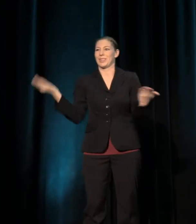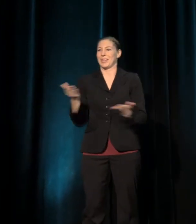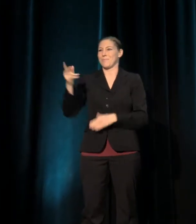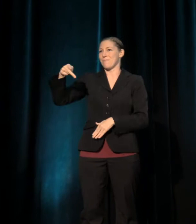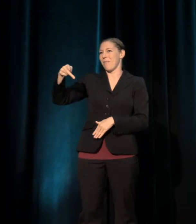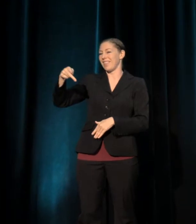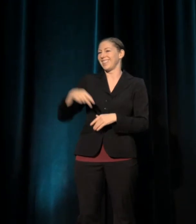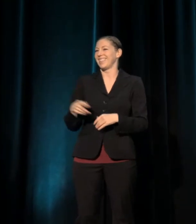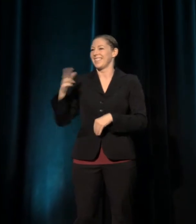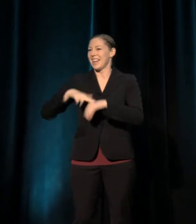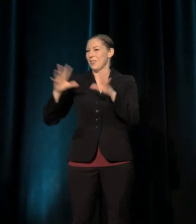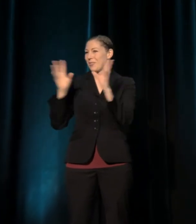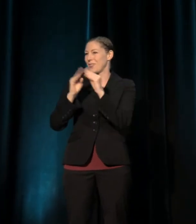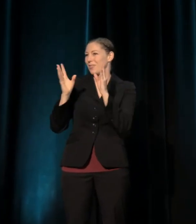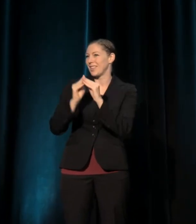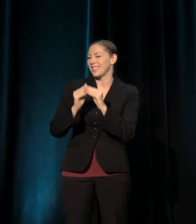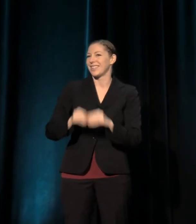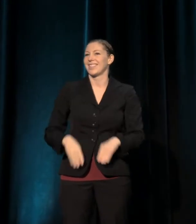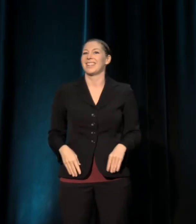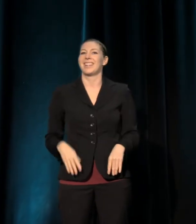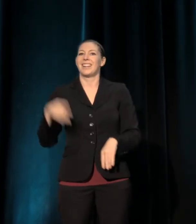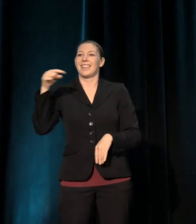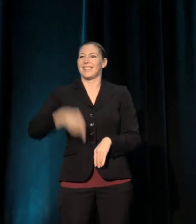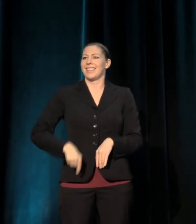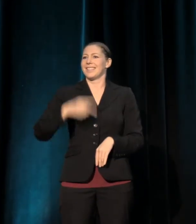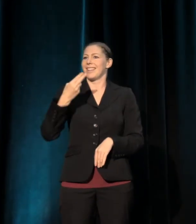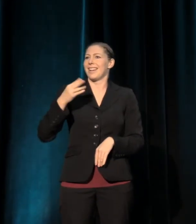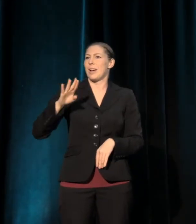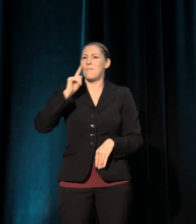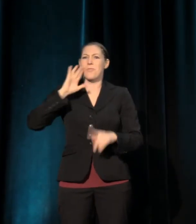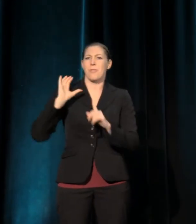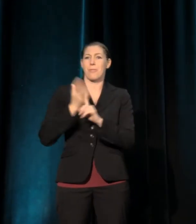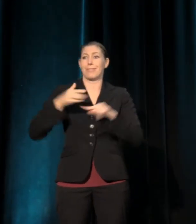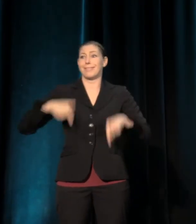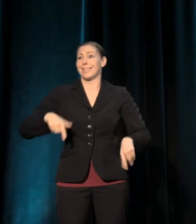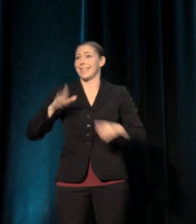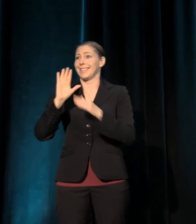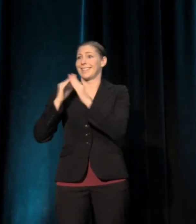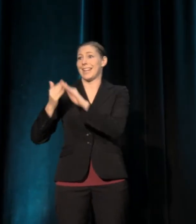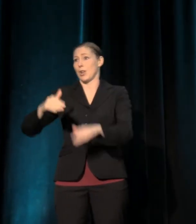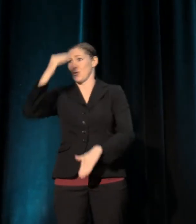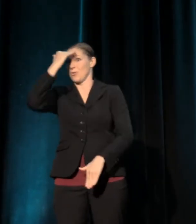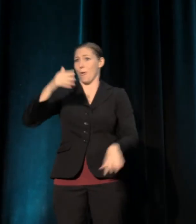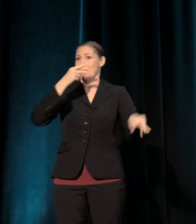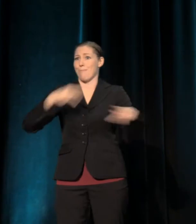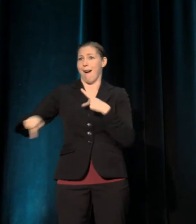the hub of maker culture and a city that knows how to party. Last night's opening party was amazing.